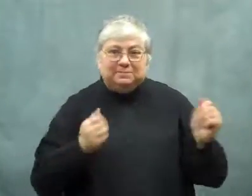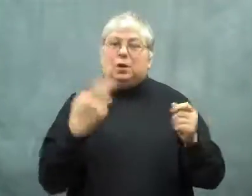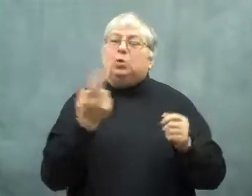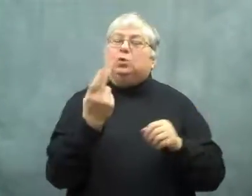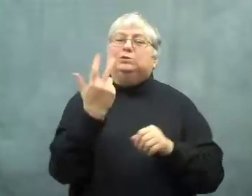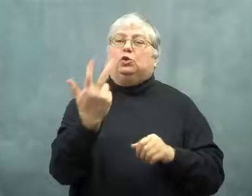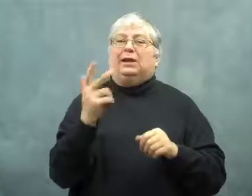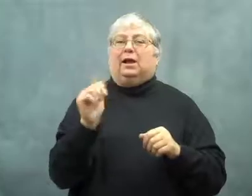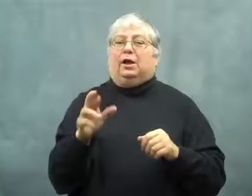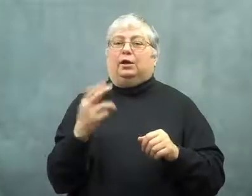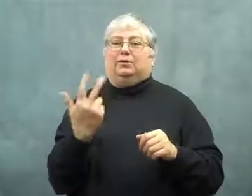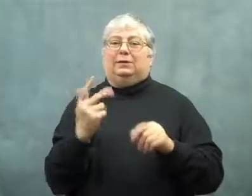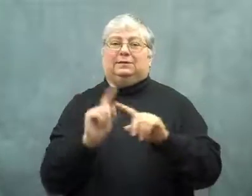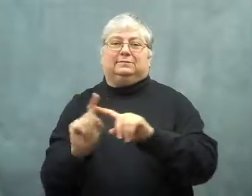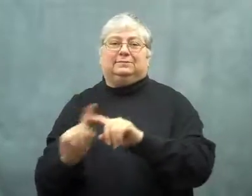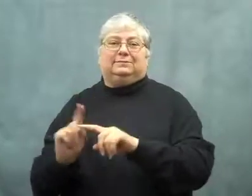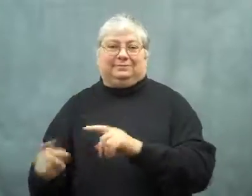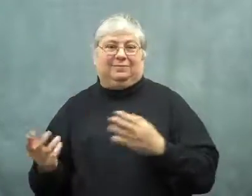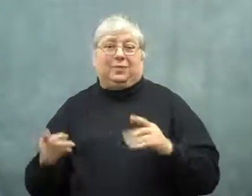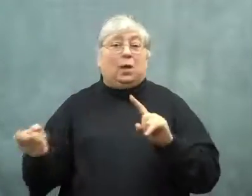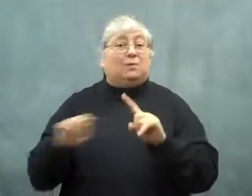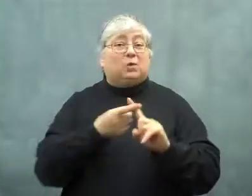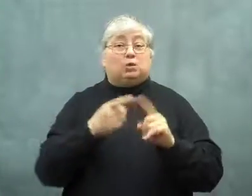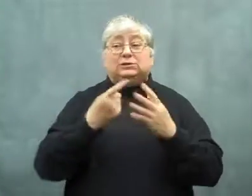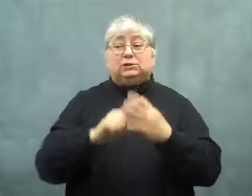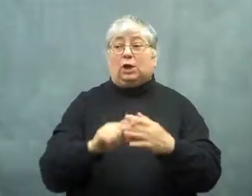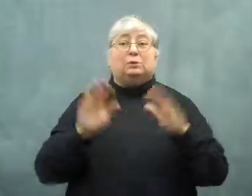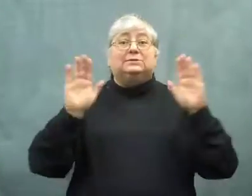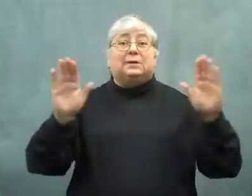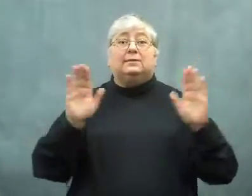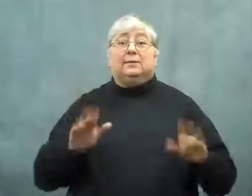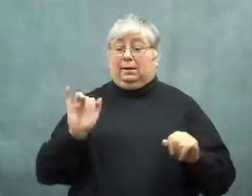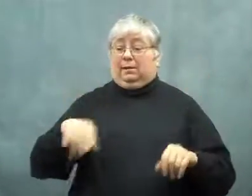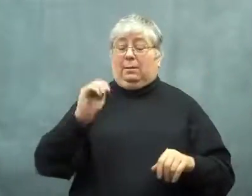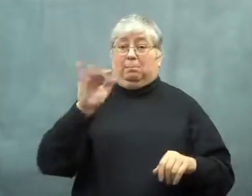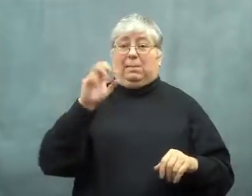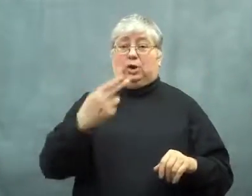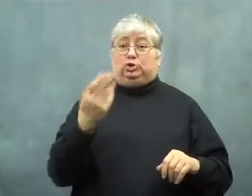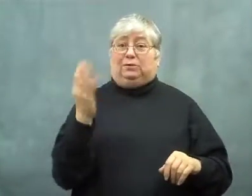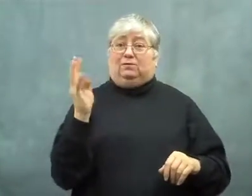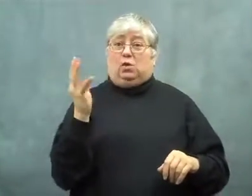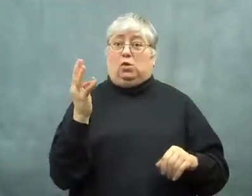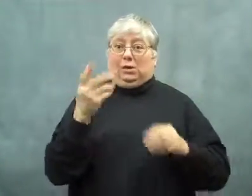Three different cars were used.